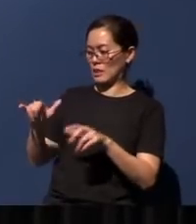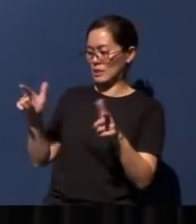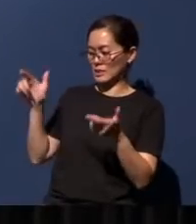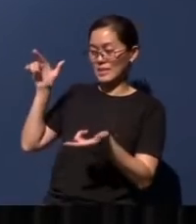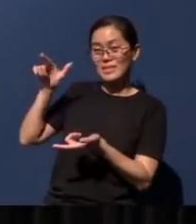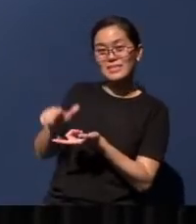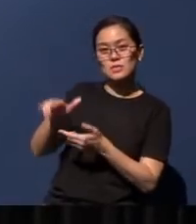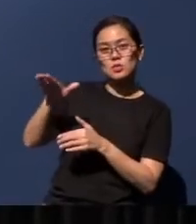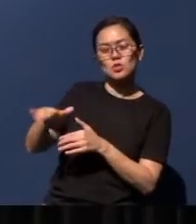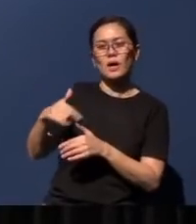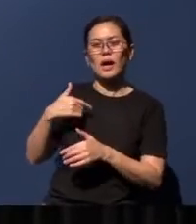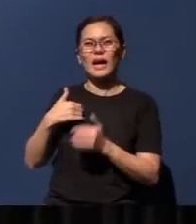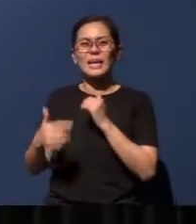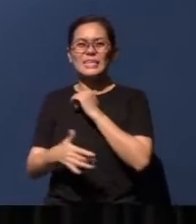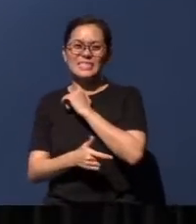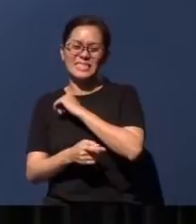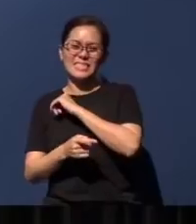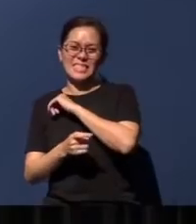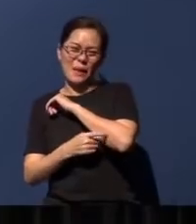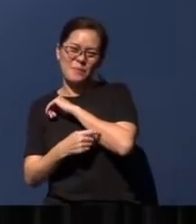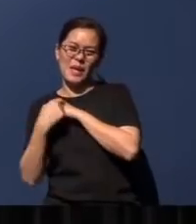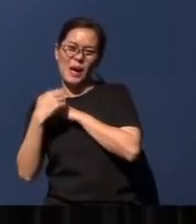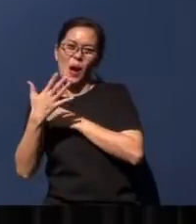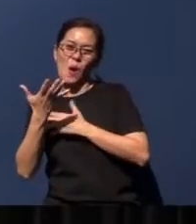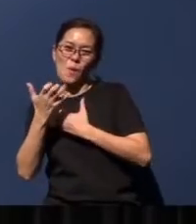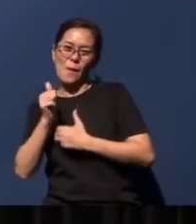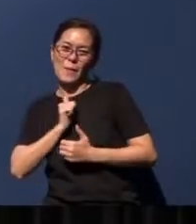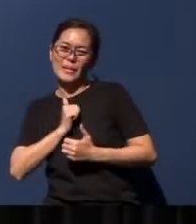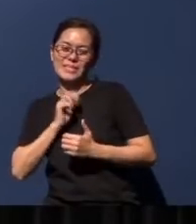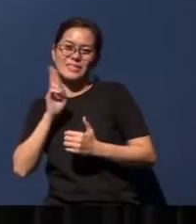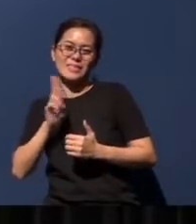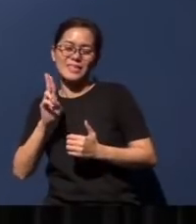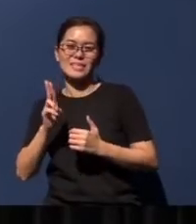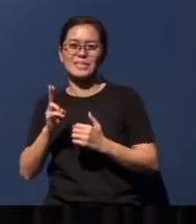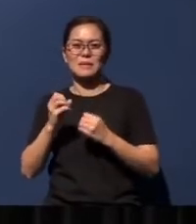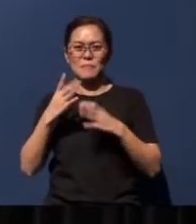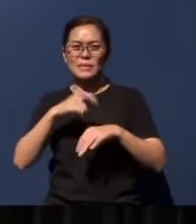want to sing it myself. You know, I've actually sung this song many times in different places.